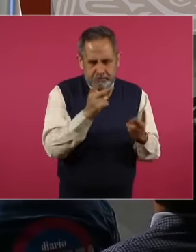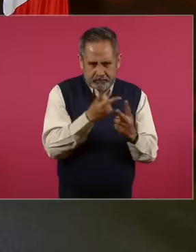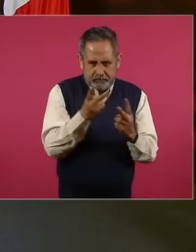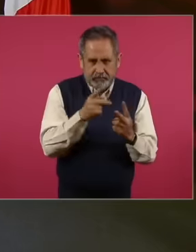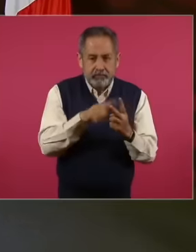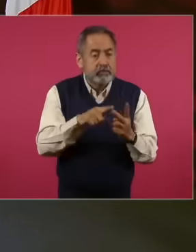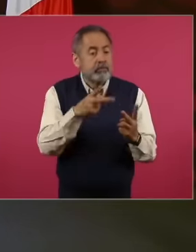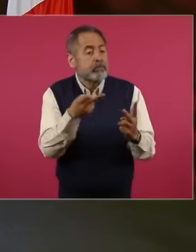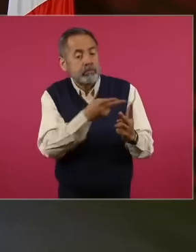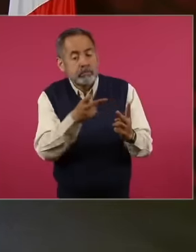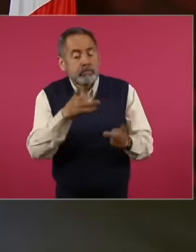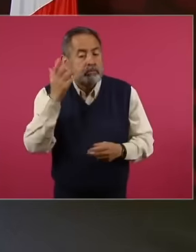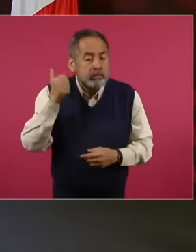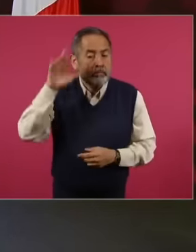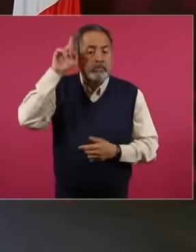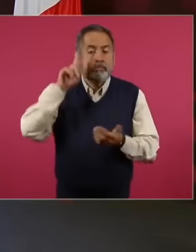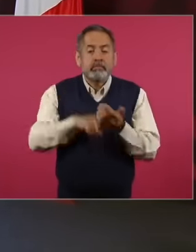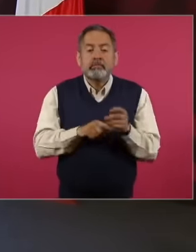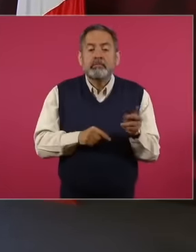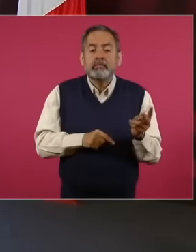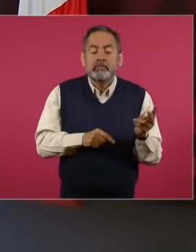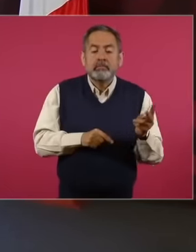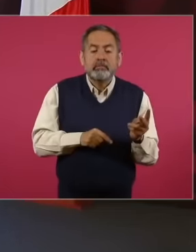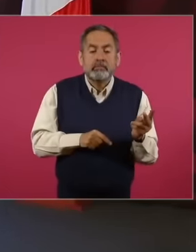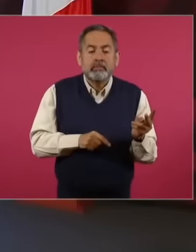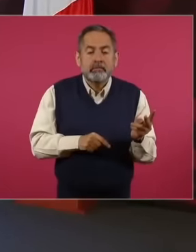were also